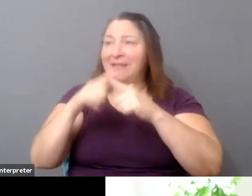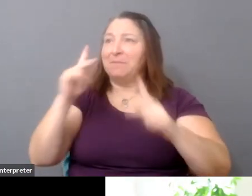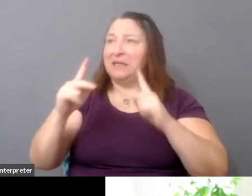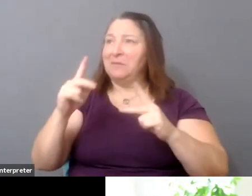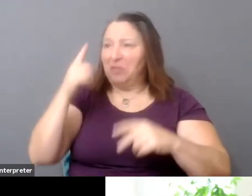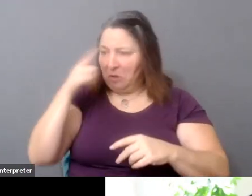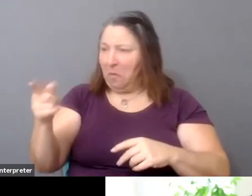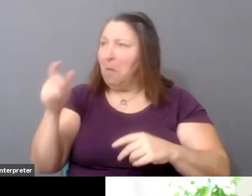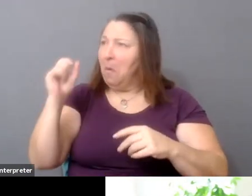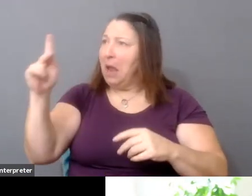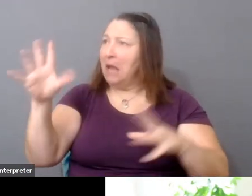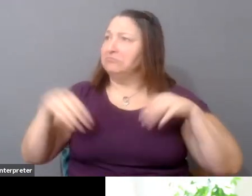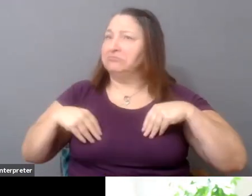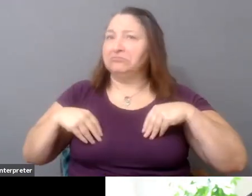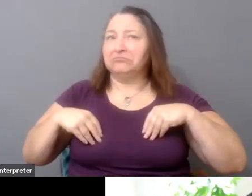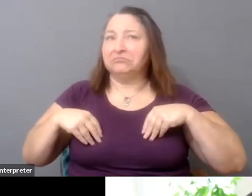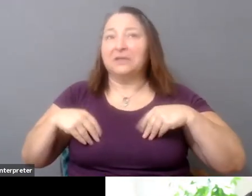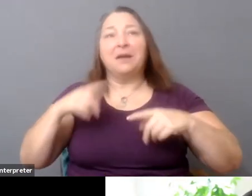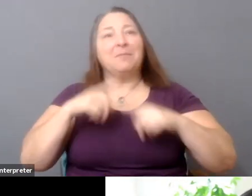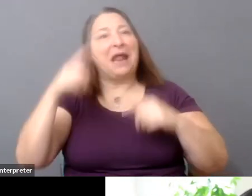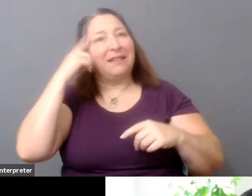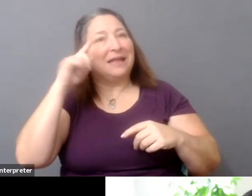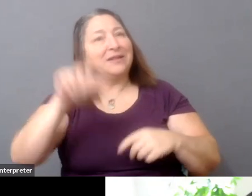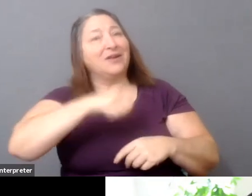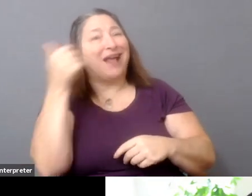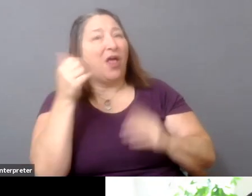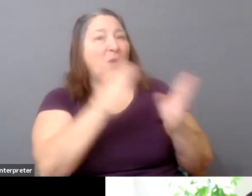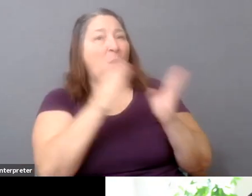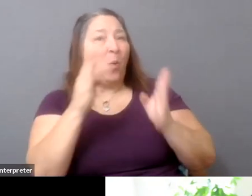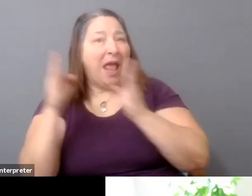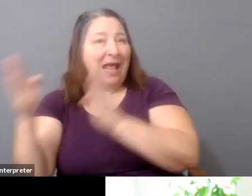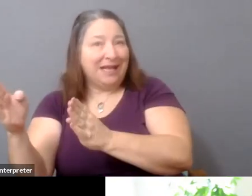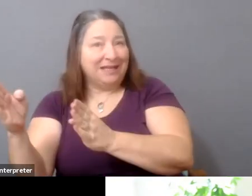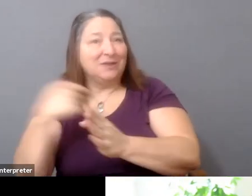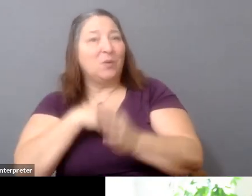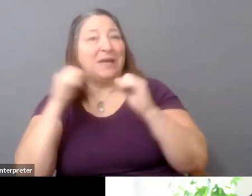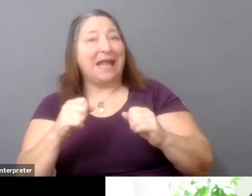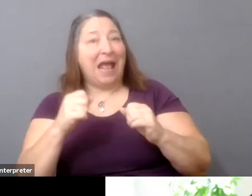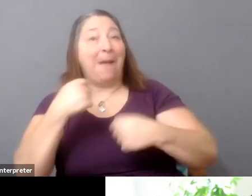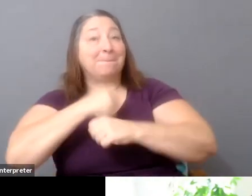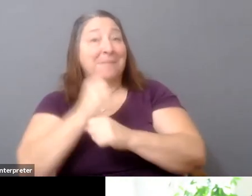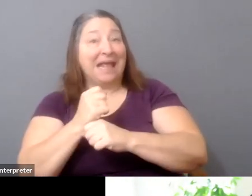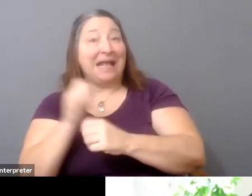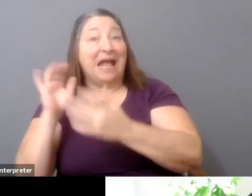But I think that there are other ways in which you could build a network or community first of some sort,